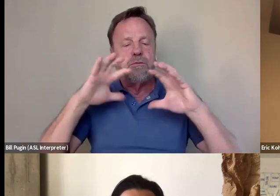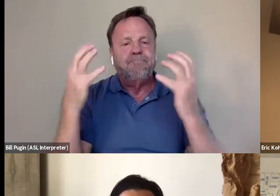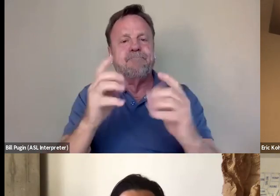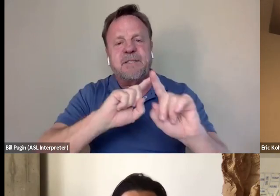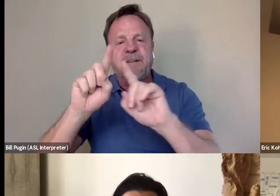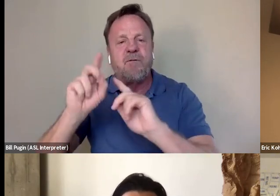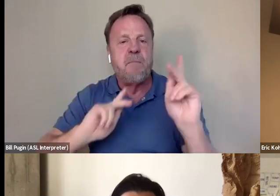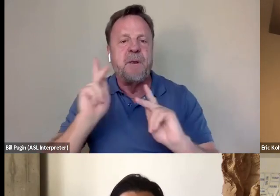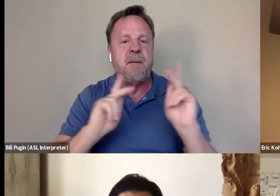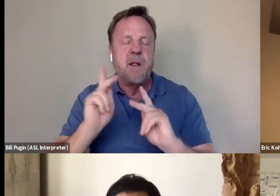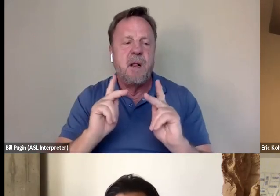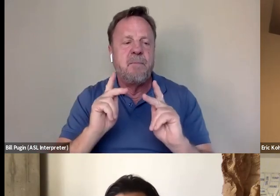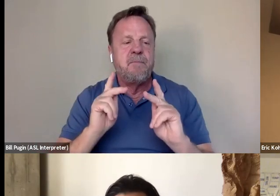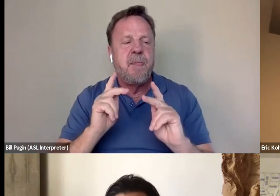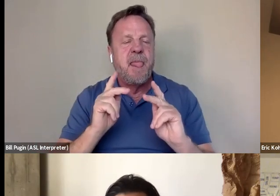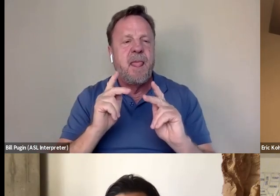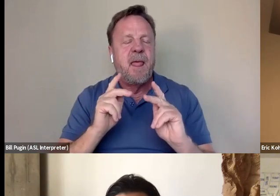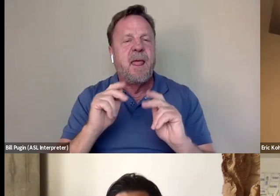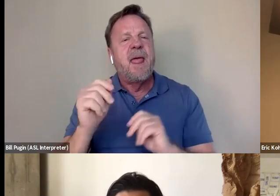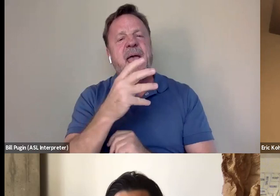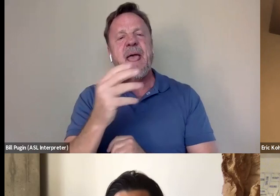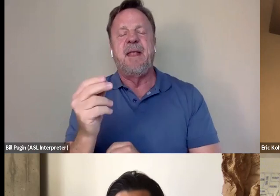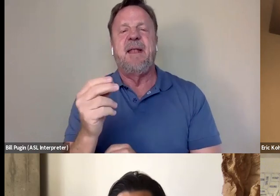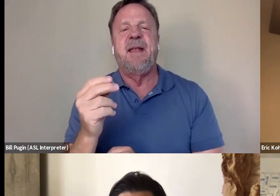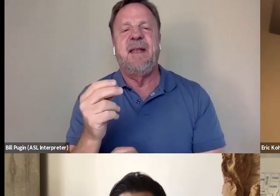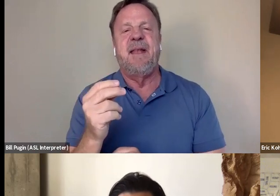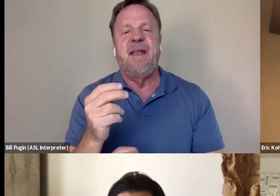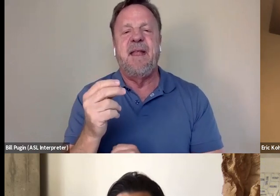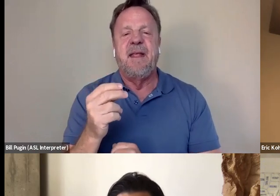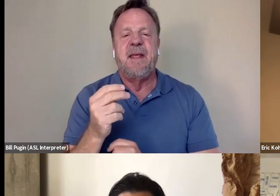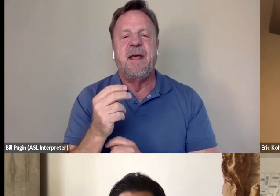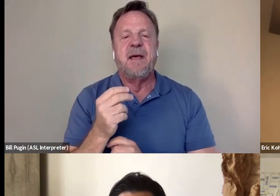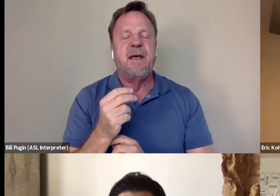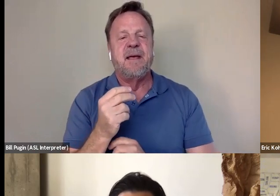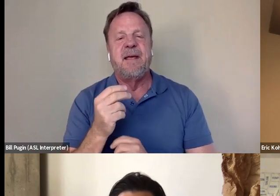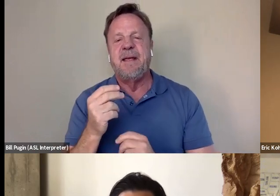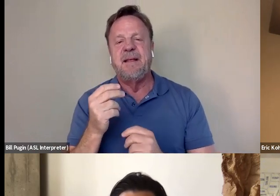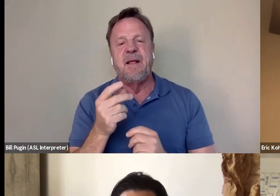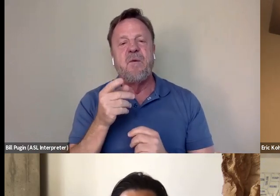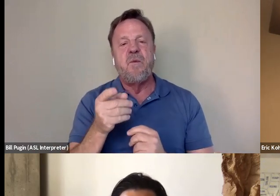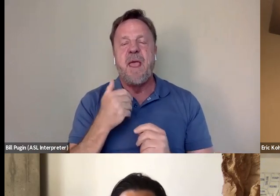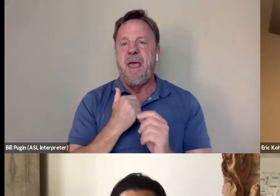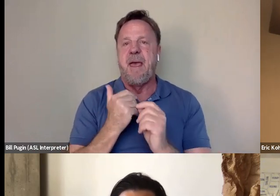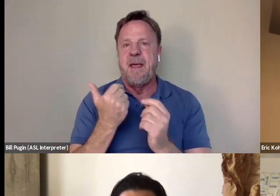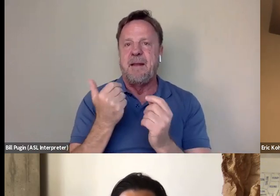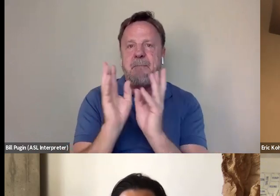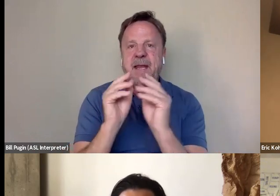who can speak to it. And I, you know, it was a discussion with our editor, Graham, Julia, and I,